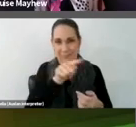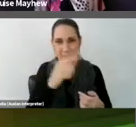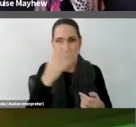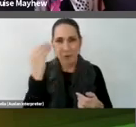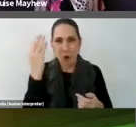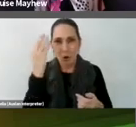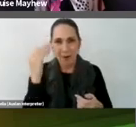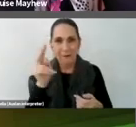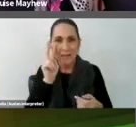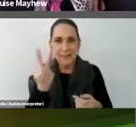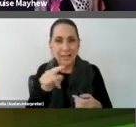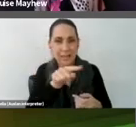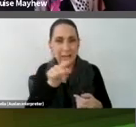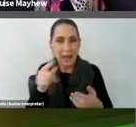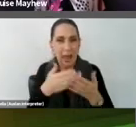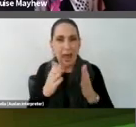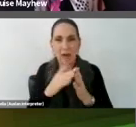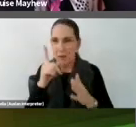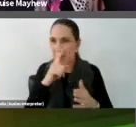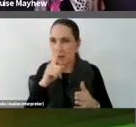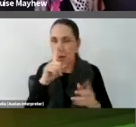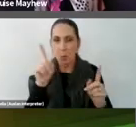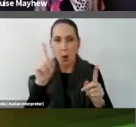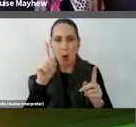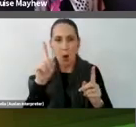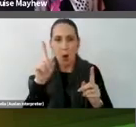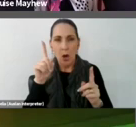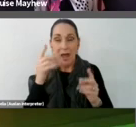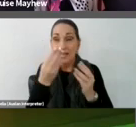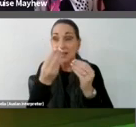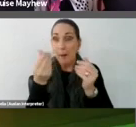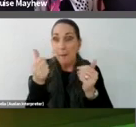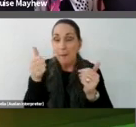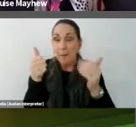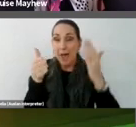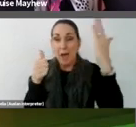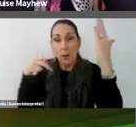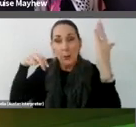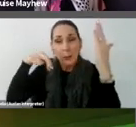interact with these works, moving close up to the screen to observe the colors,